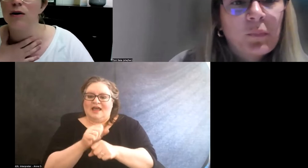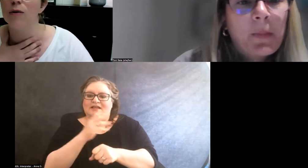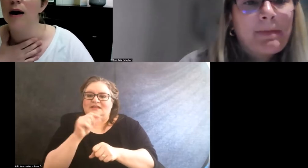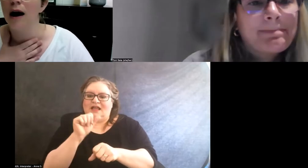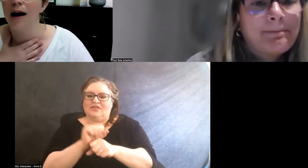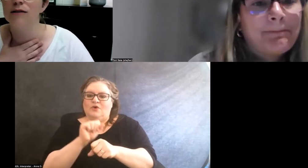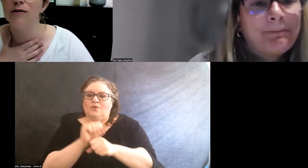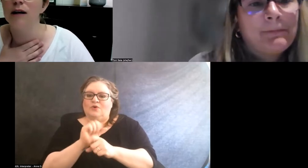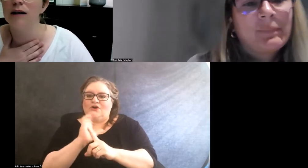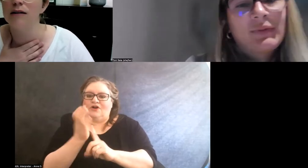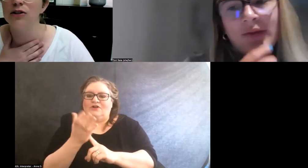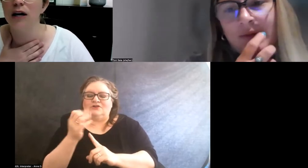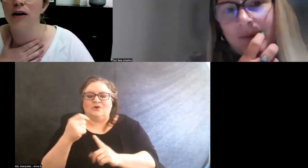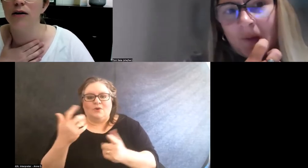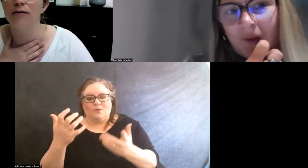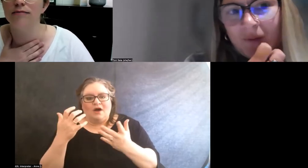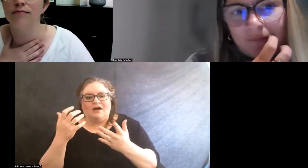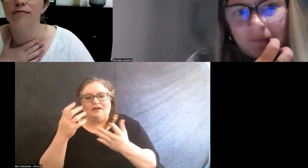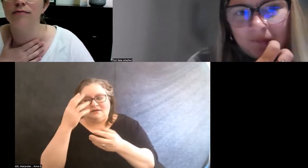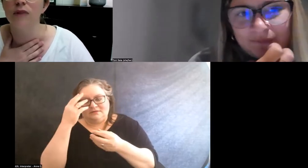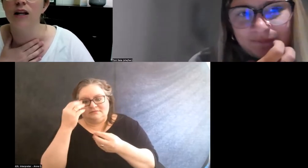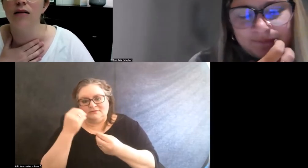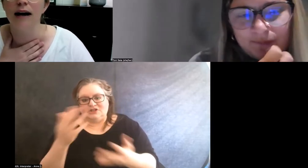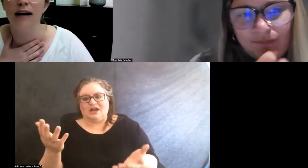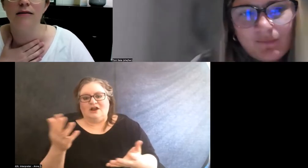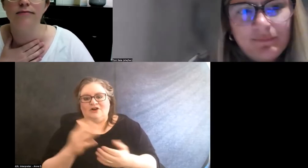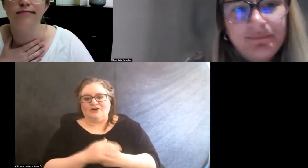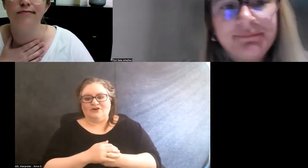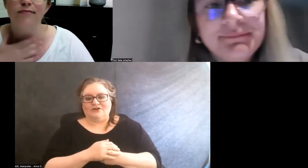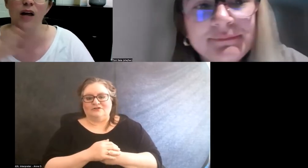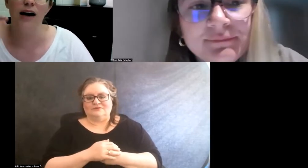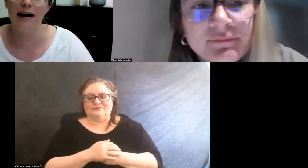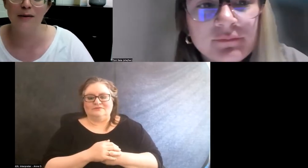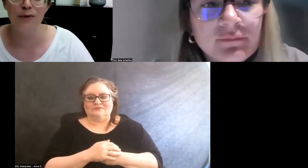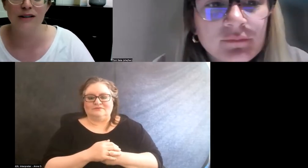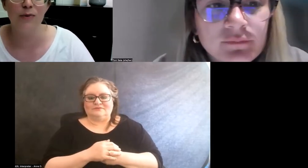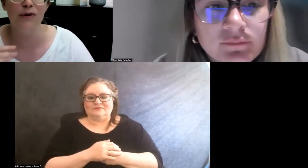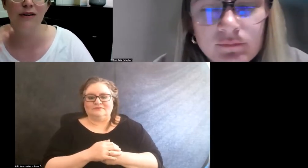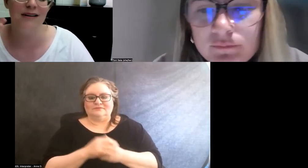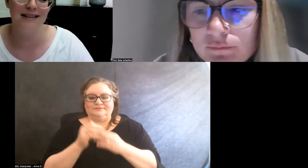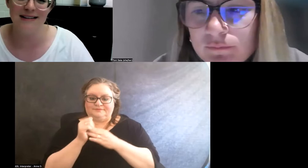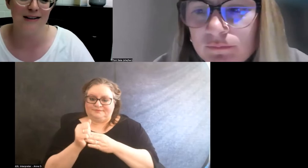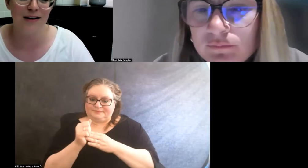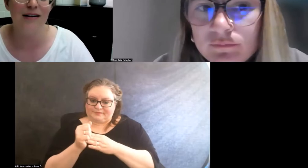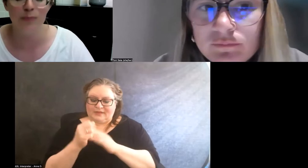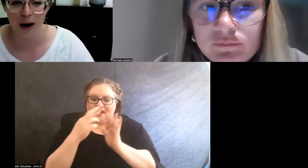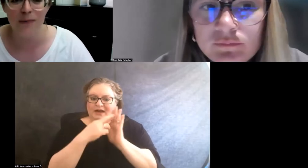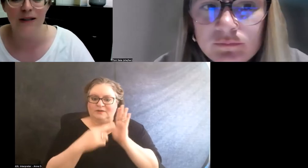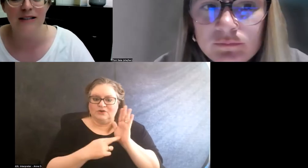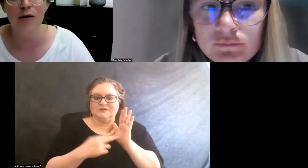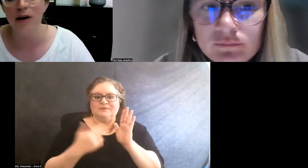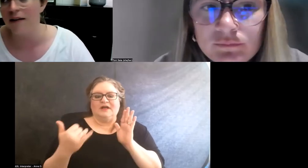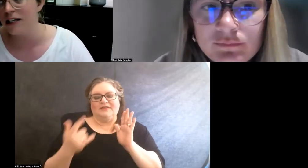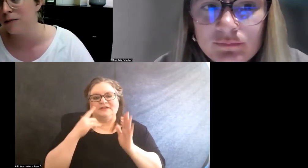So I just wanna share like a guiding principle. This is gonna probably sound obvious,